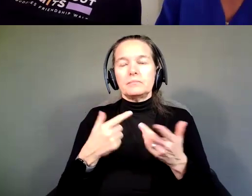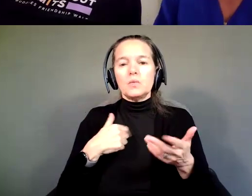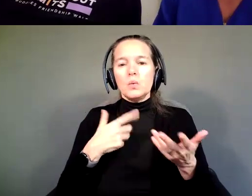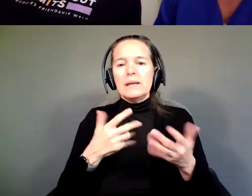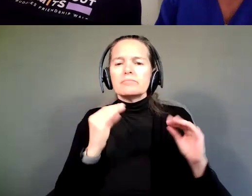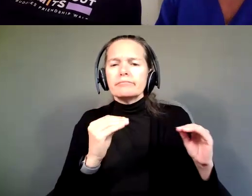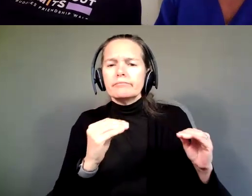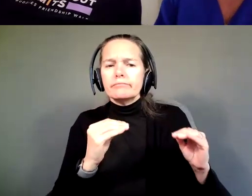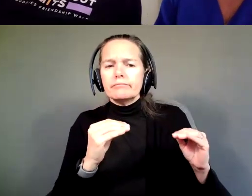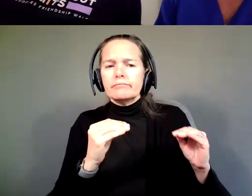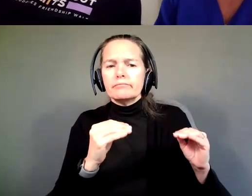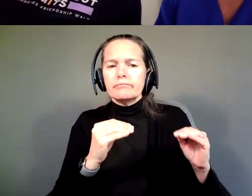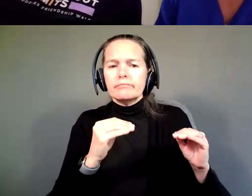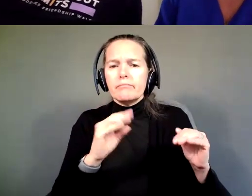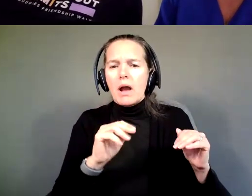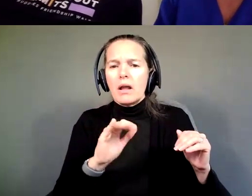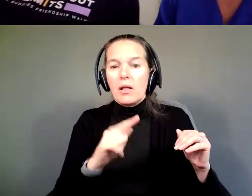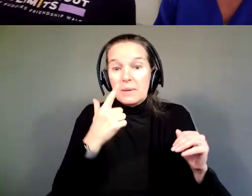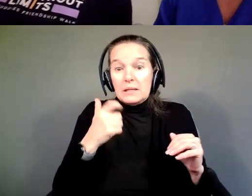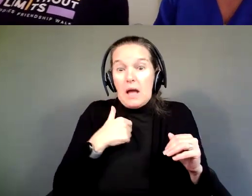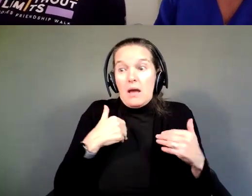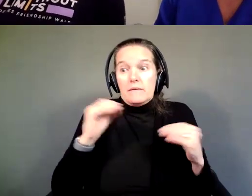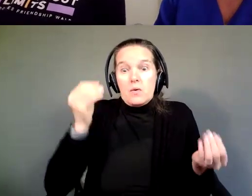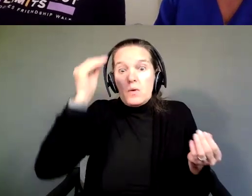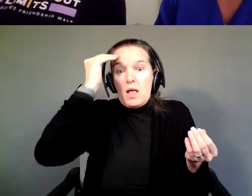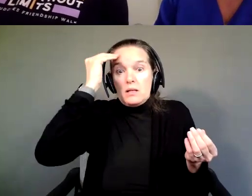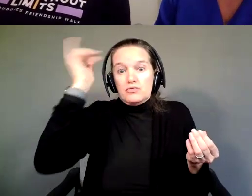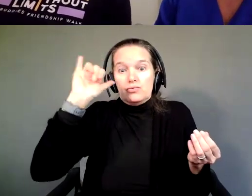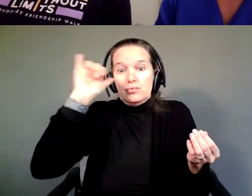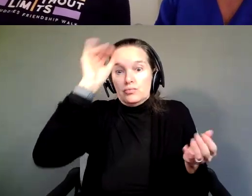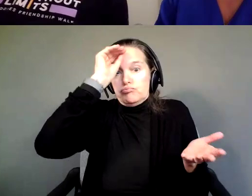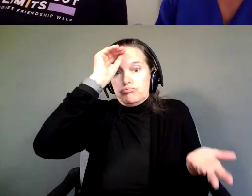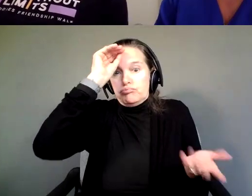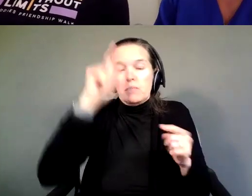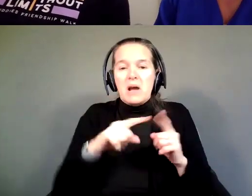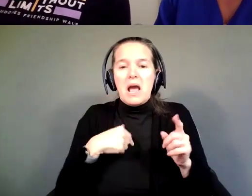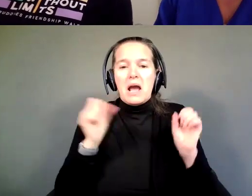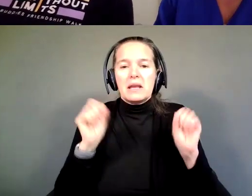Because I have no knowledge base in it as well, but I can, you know, take the hit a little bit easier than Michael could.